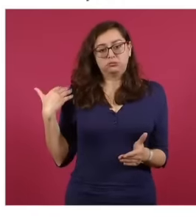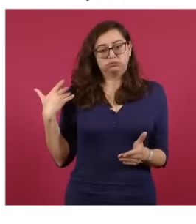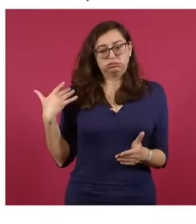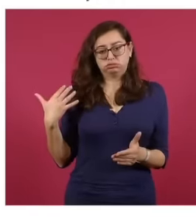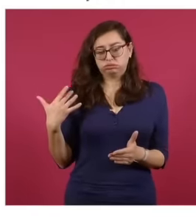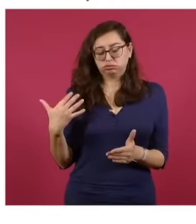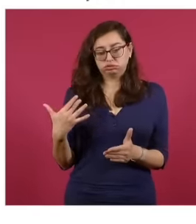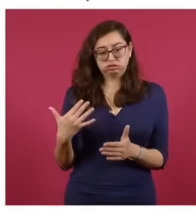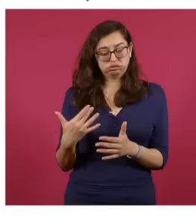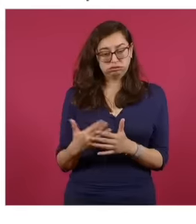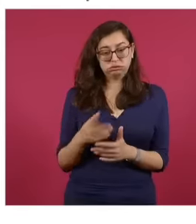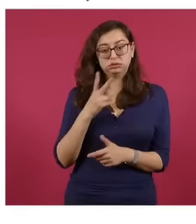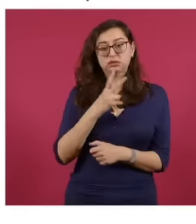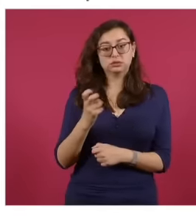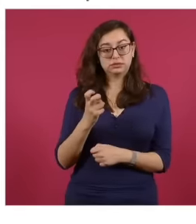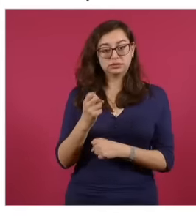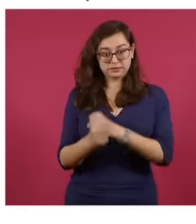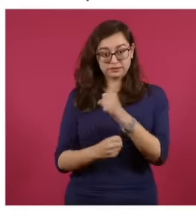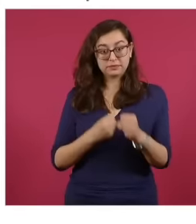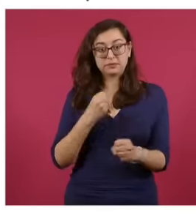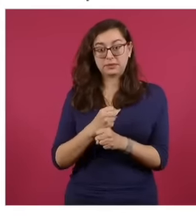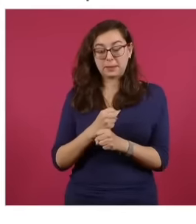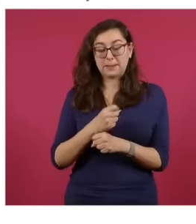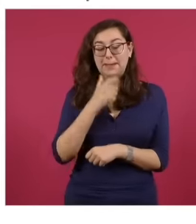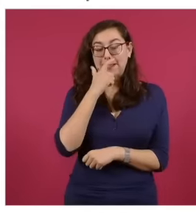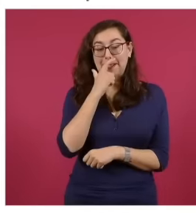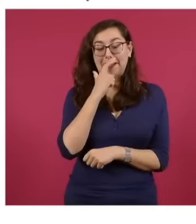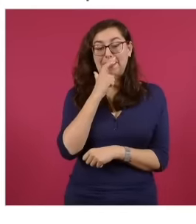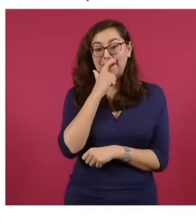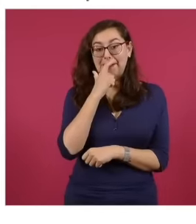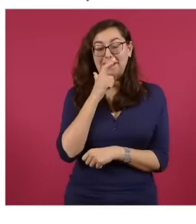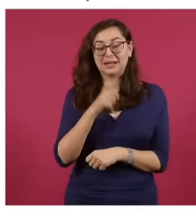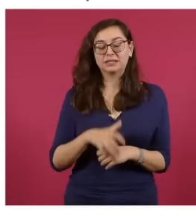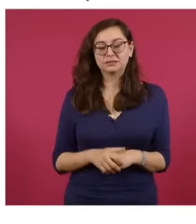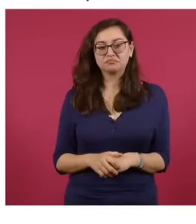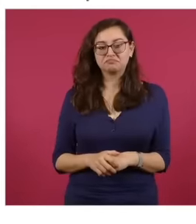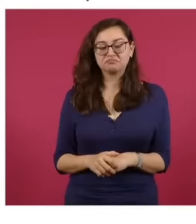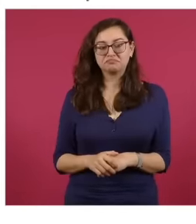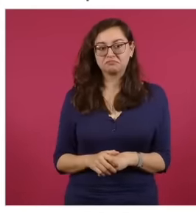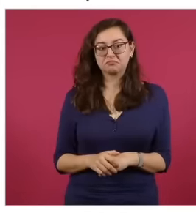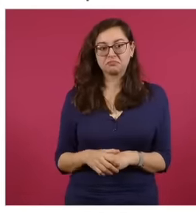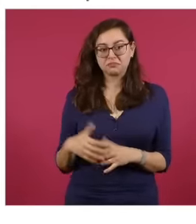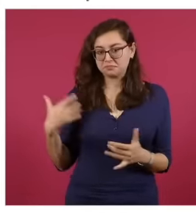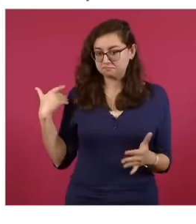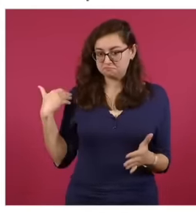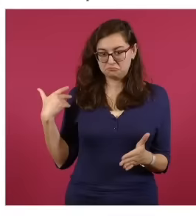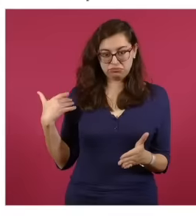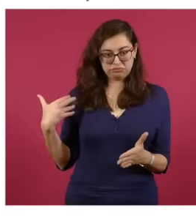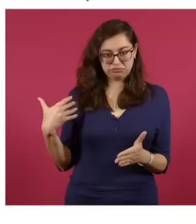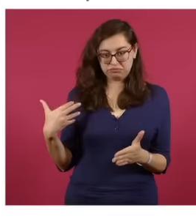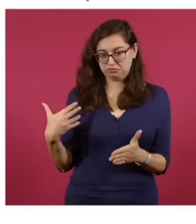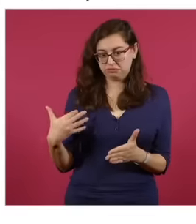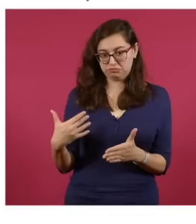years passed throughout independent Mexico in